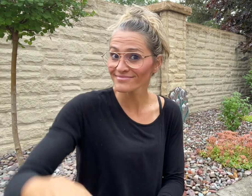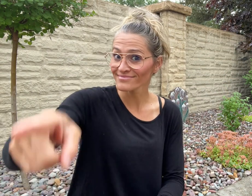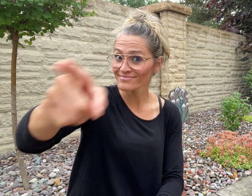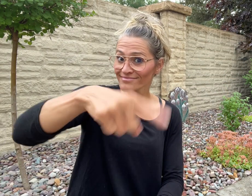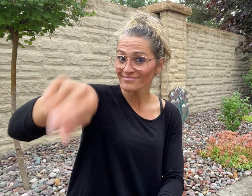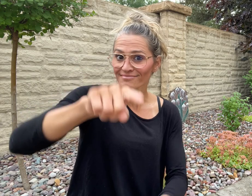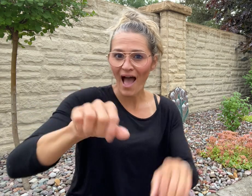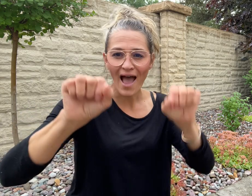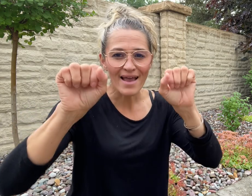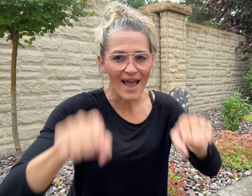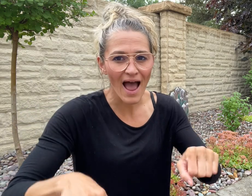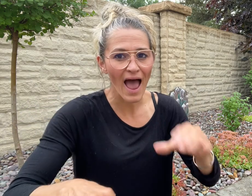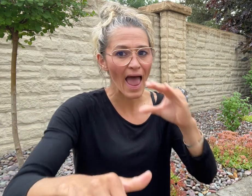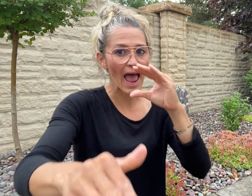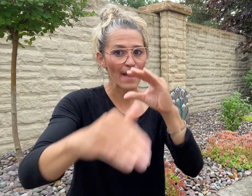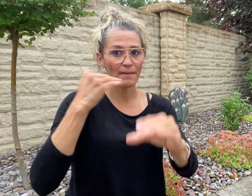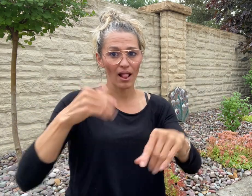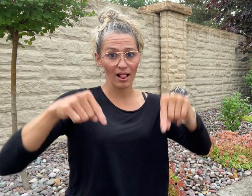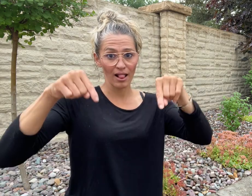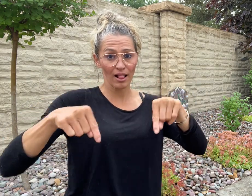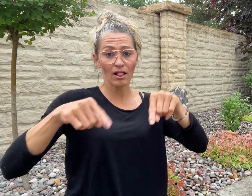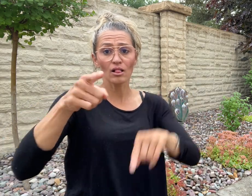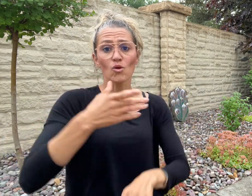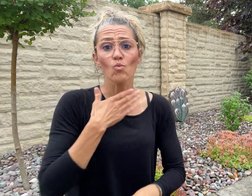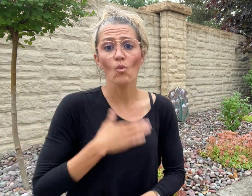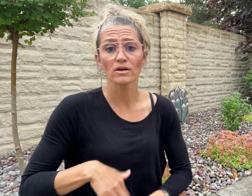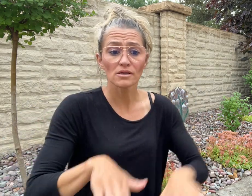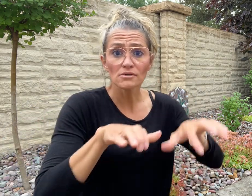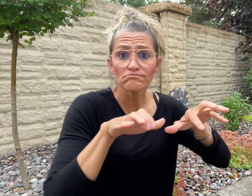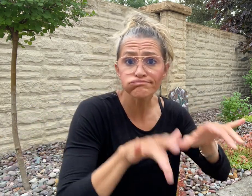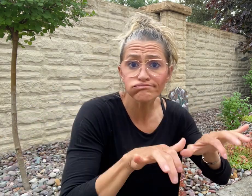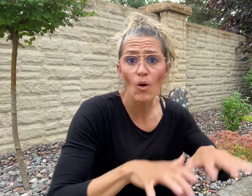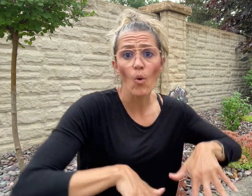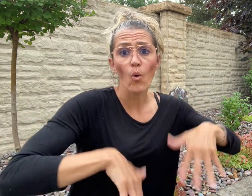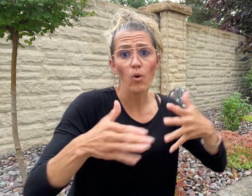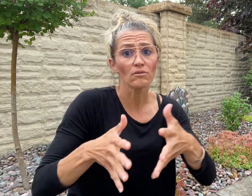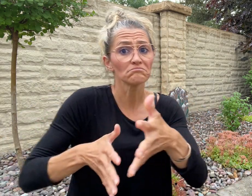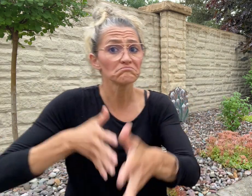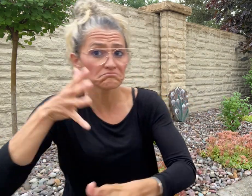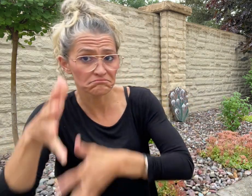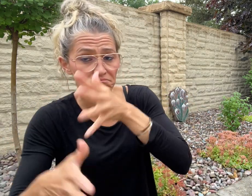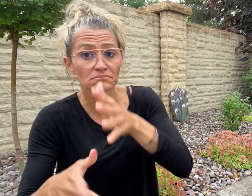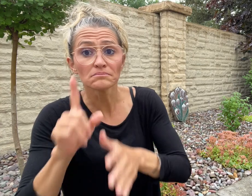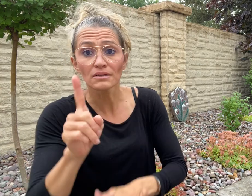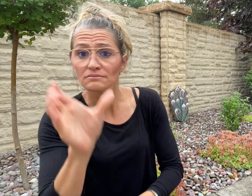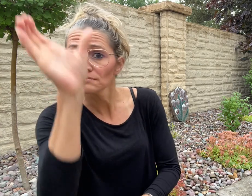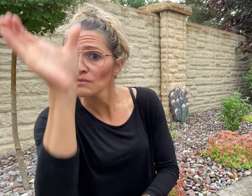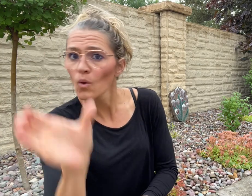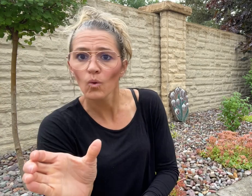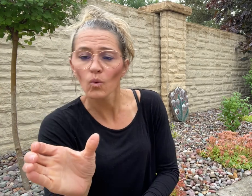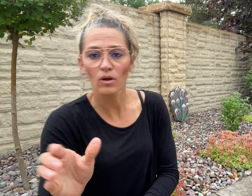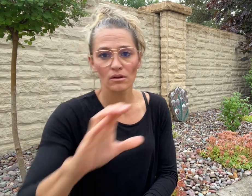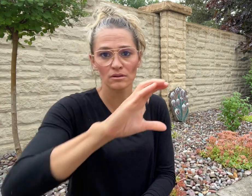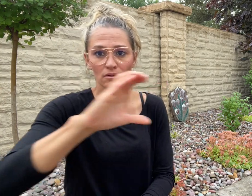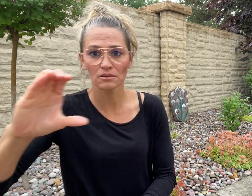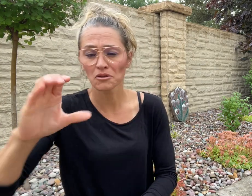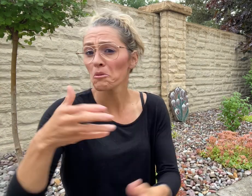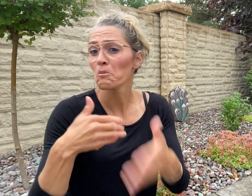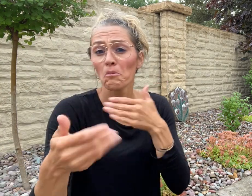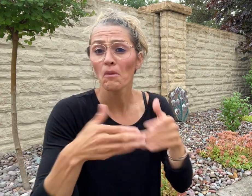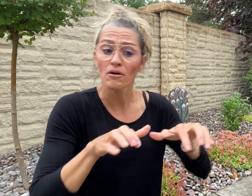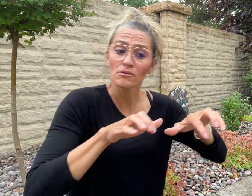You can email your text or video comments